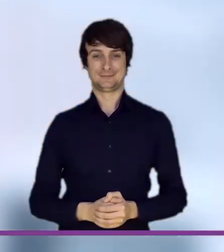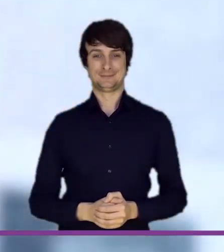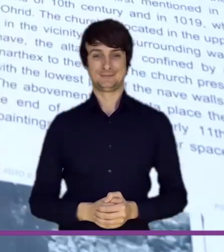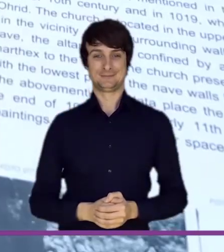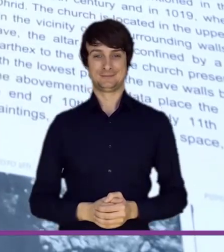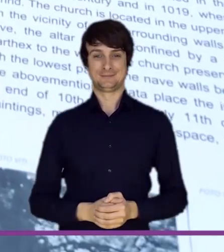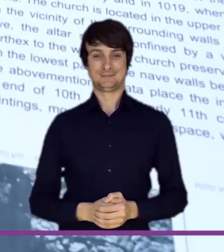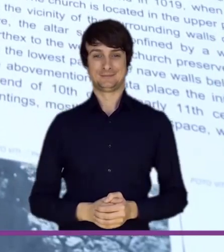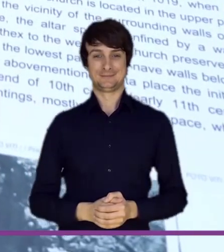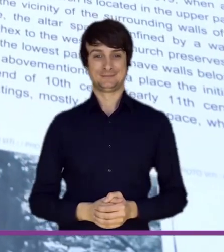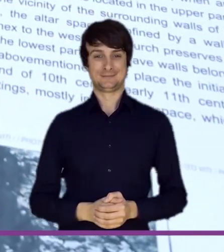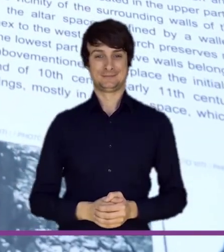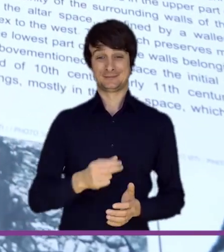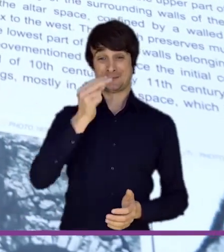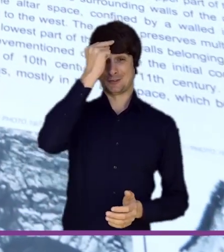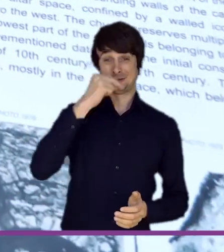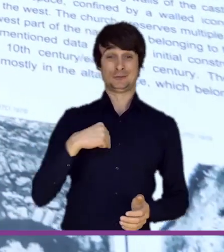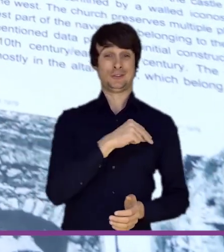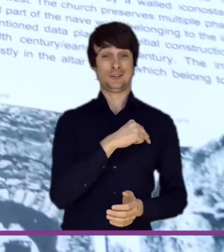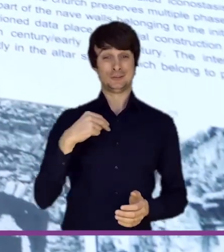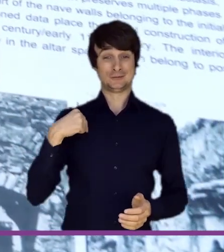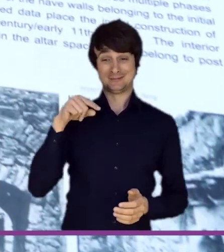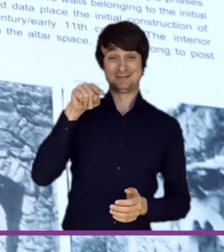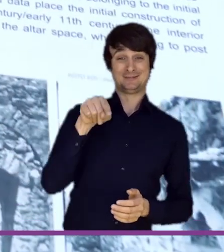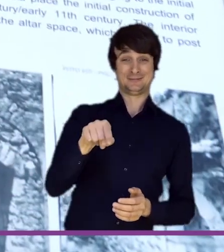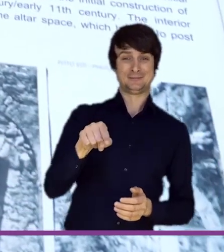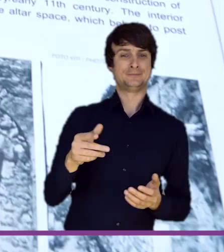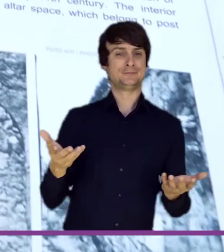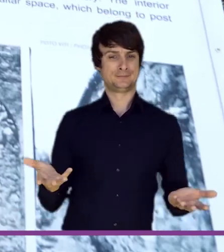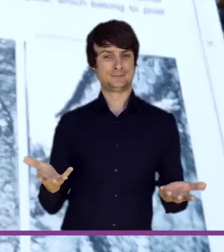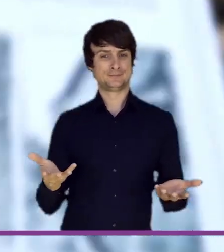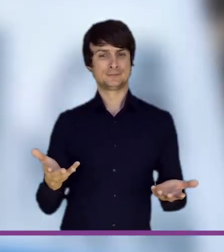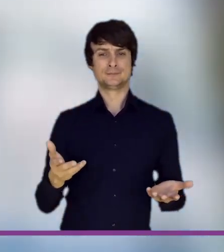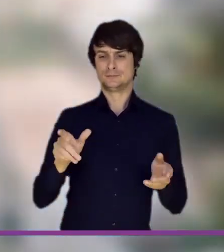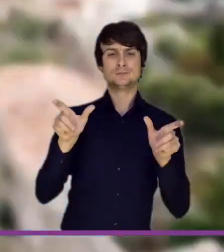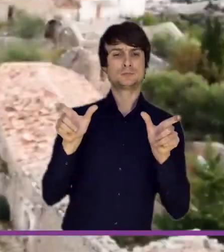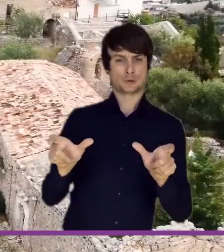The Church of St. Sergius and Baku, declared a cultural monument of the first category,